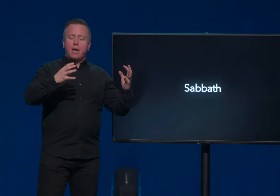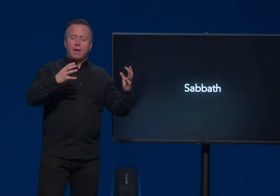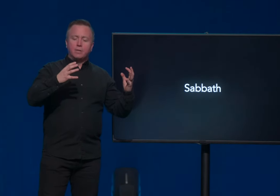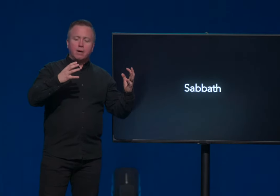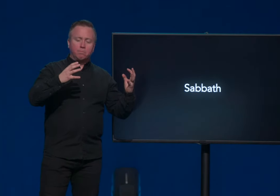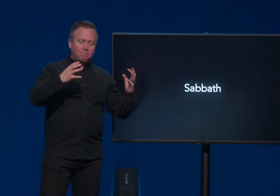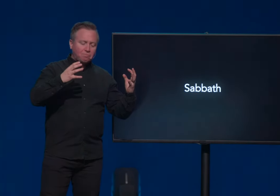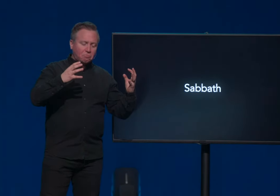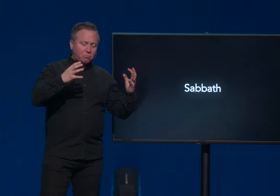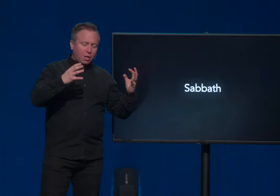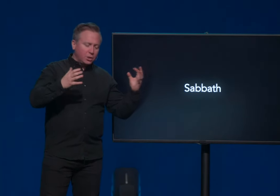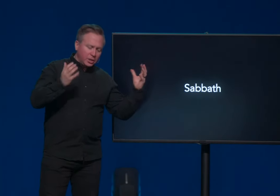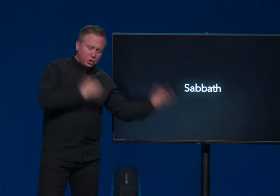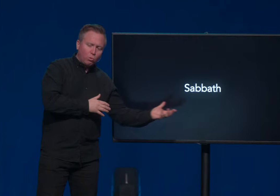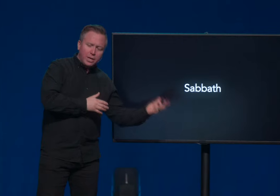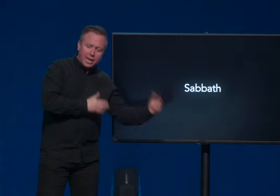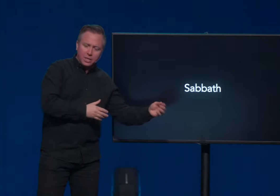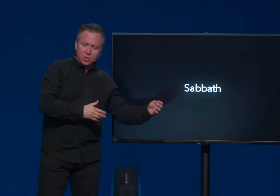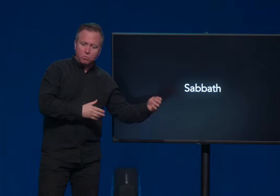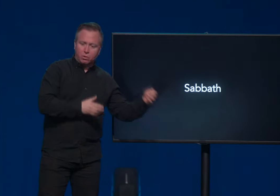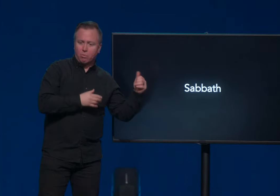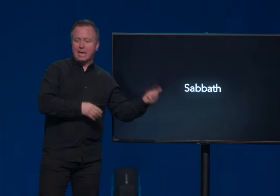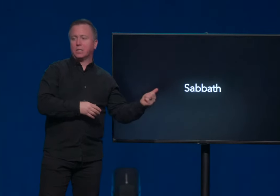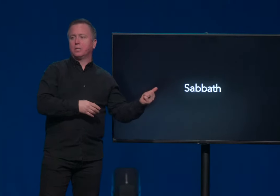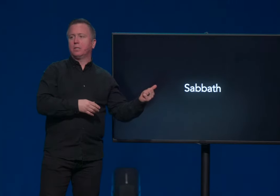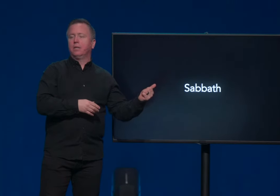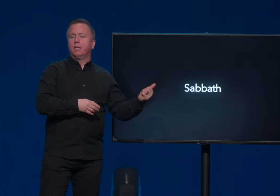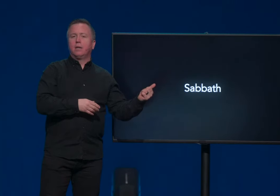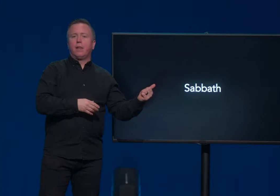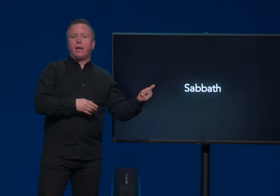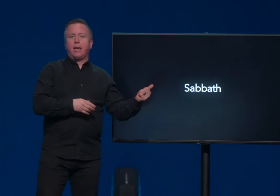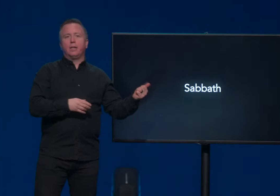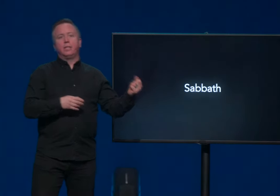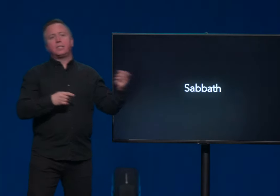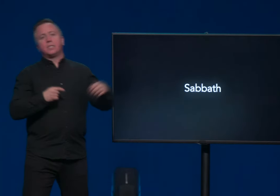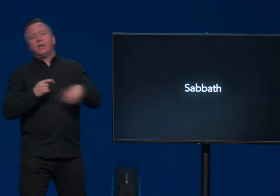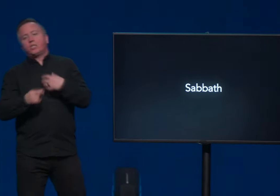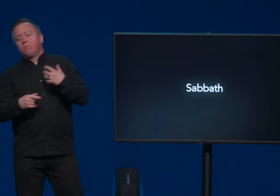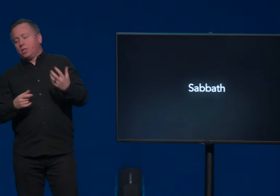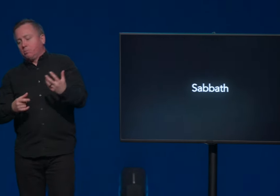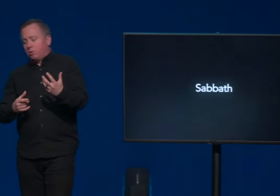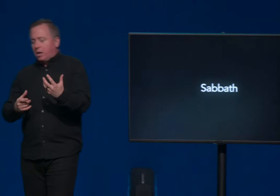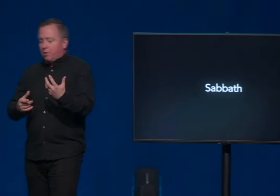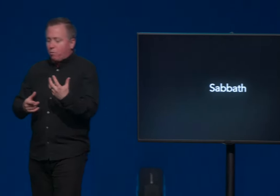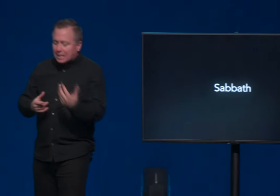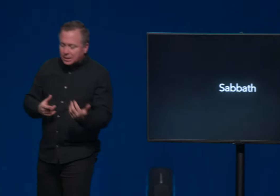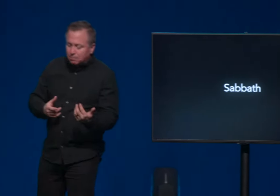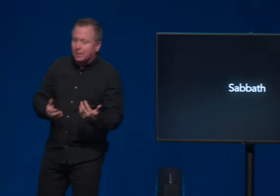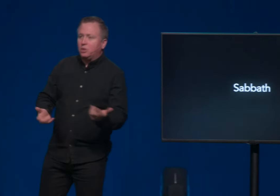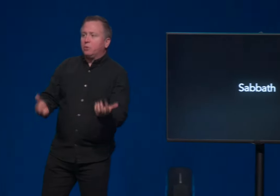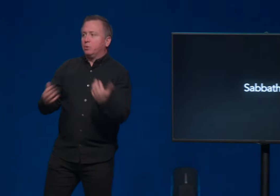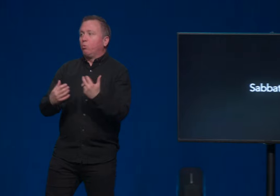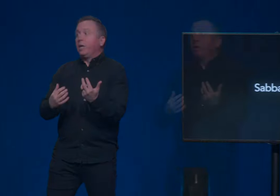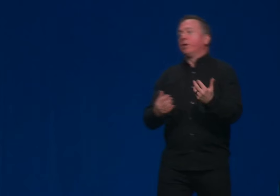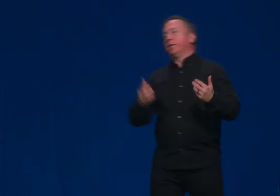and Genesis one ends with rest. And this is not so much about God resting because he was weary.